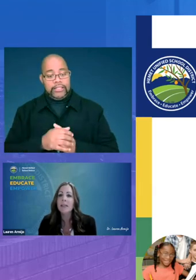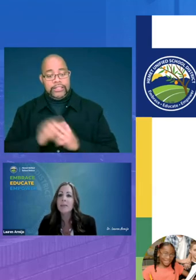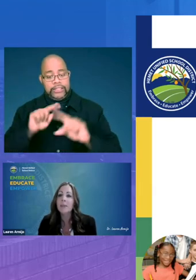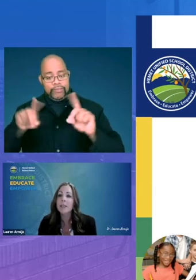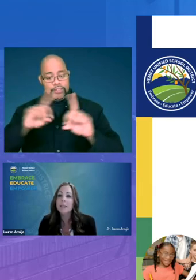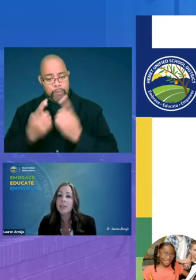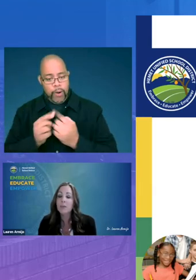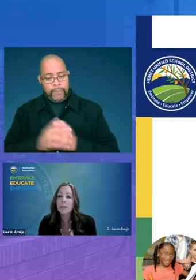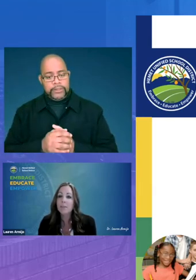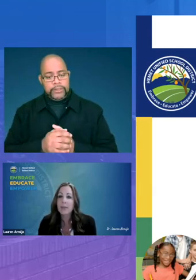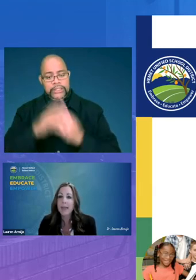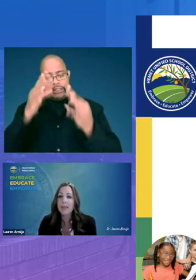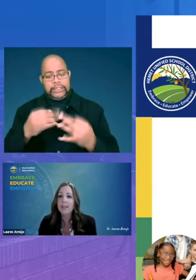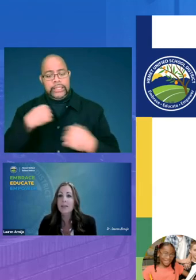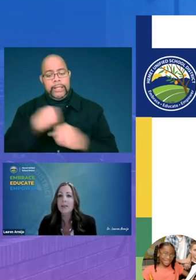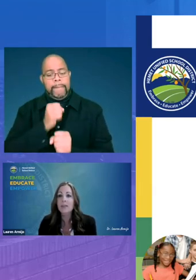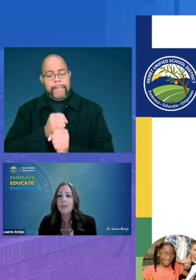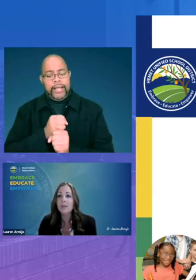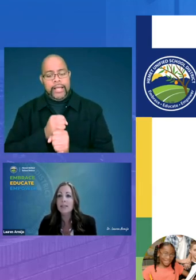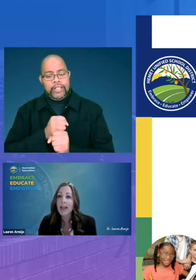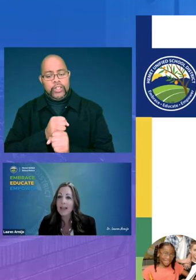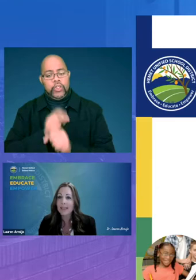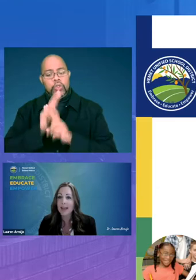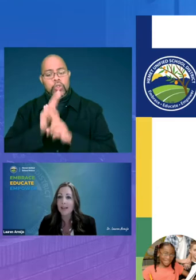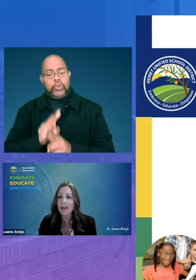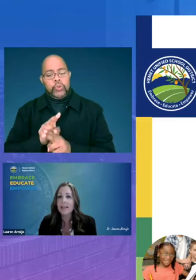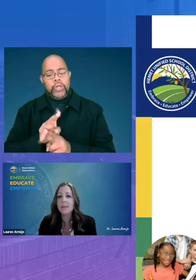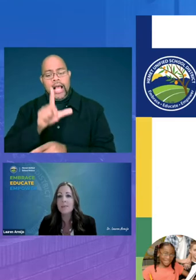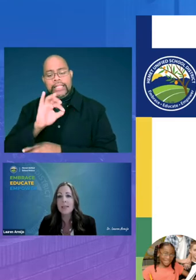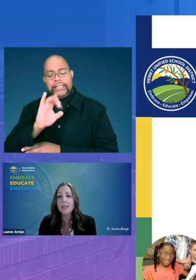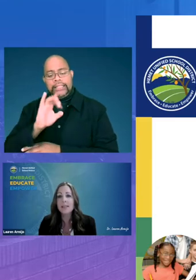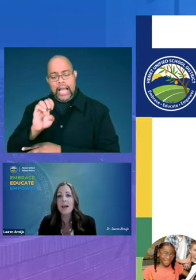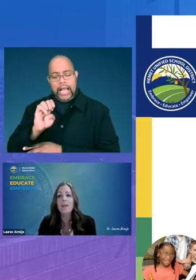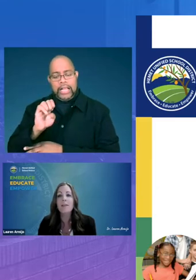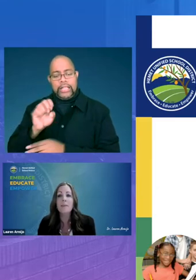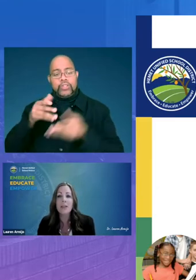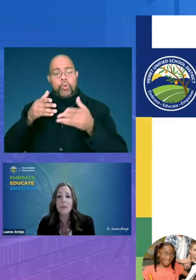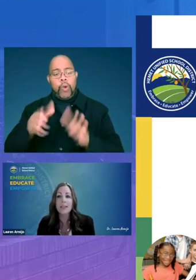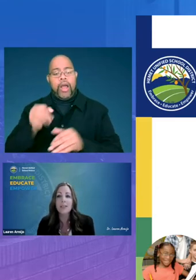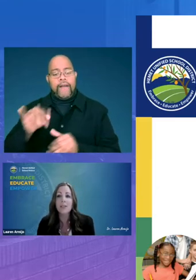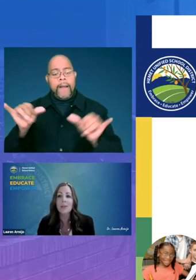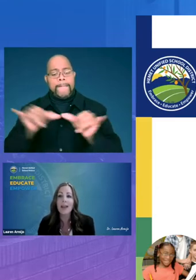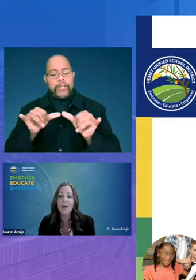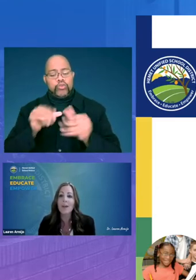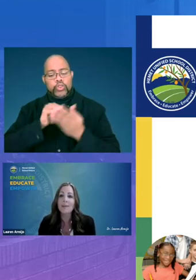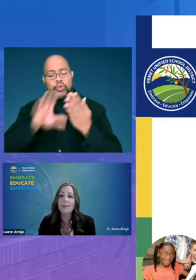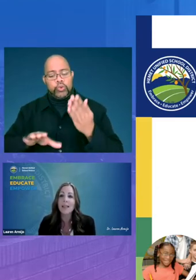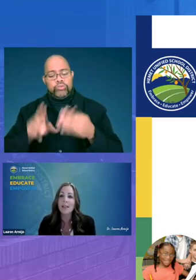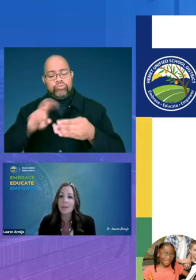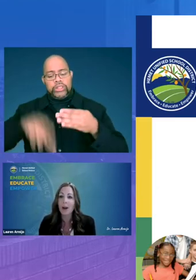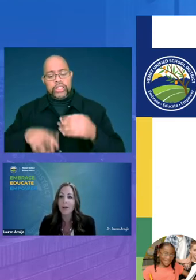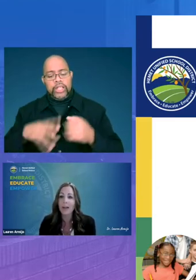with the decision was made in to use lexile as a means of measuring student outcomes and progress